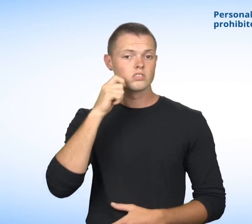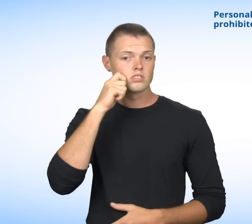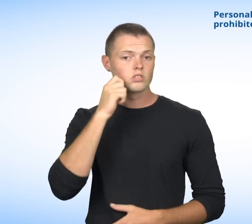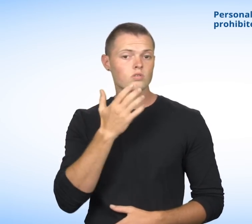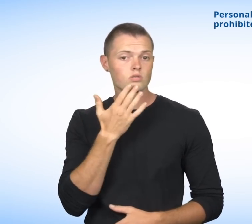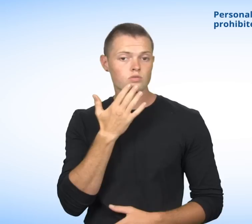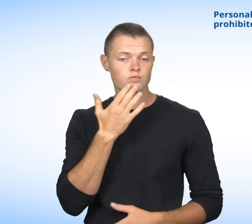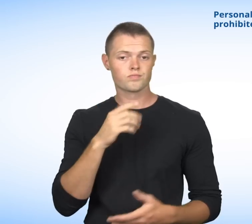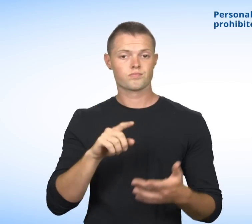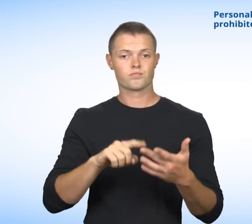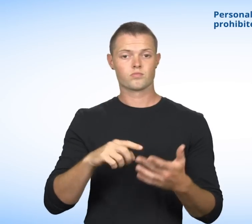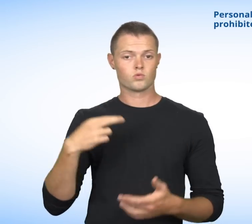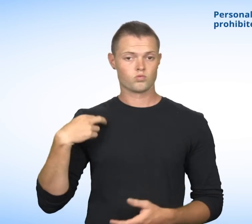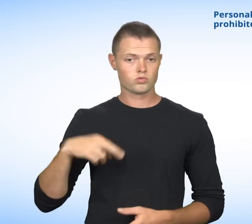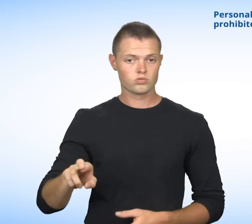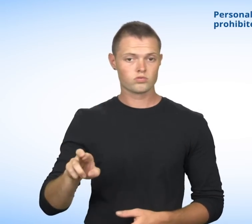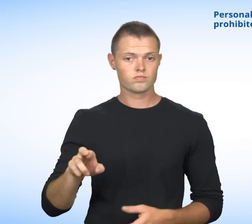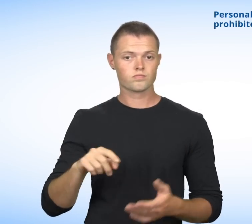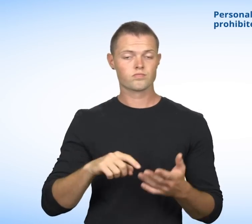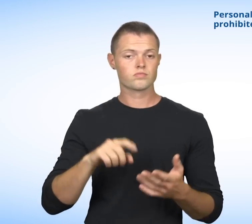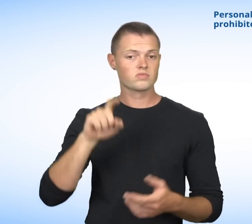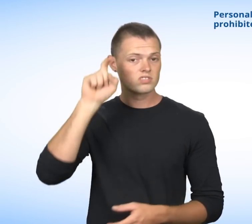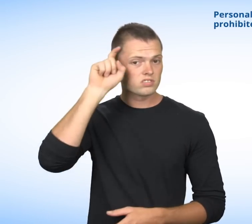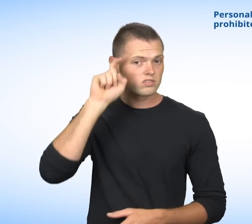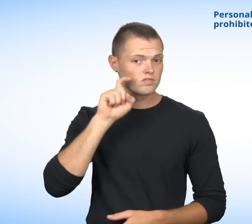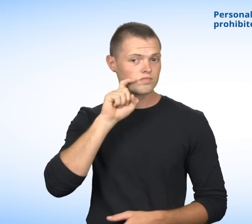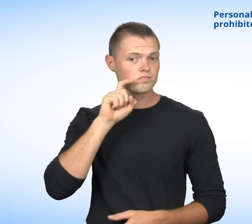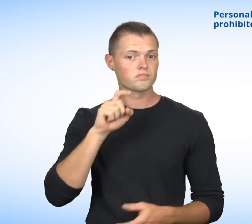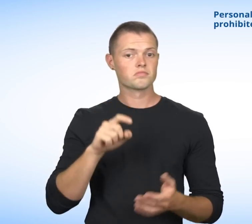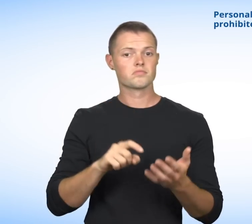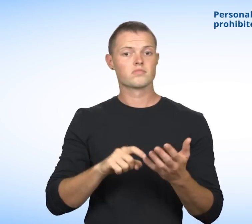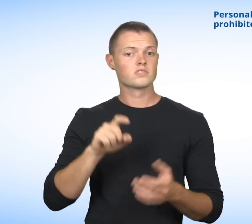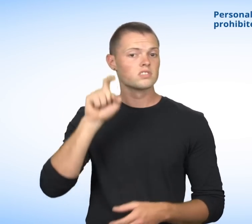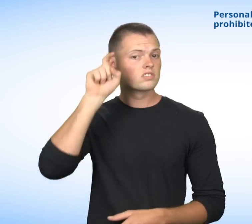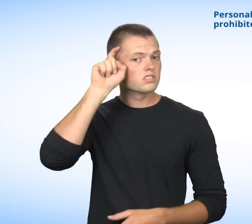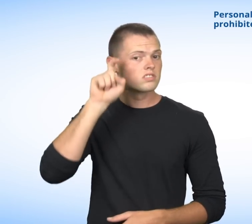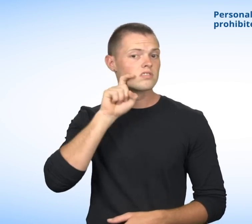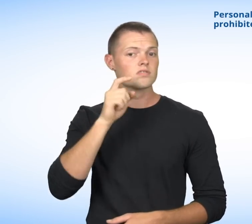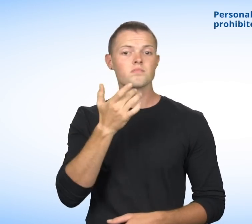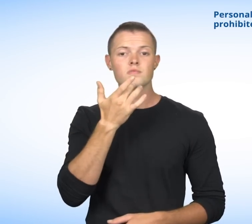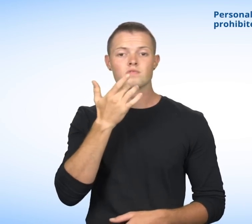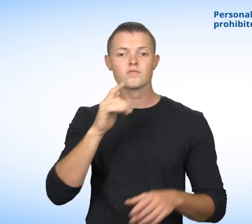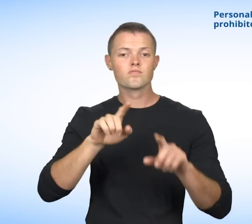Race or color; Religion; Sex; Sexual orientation;